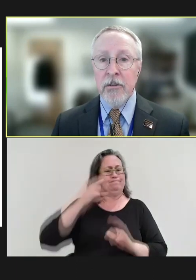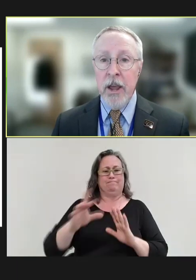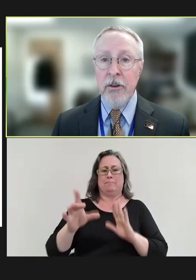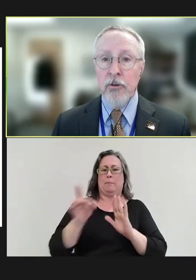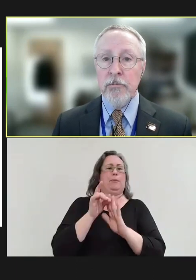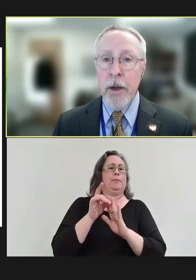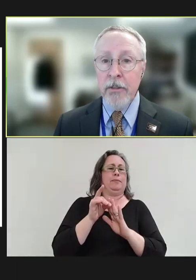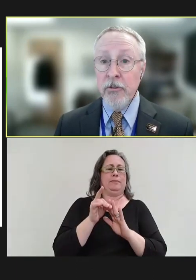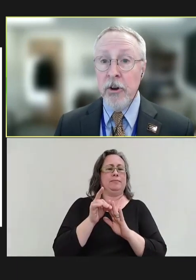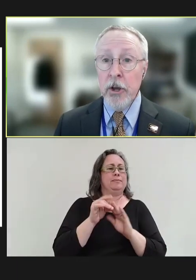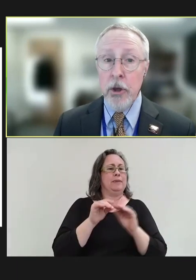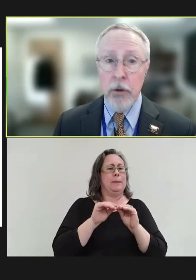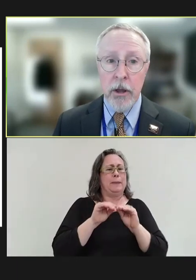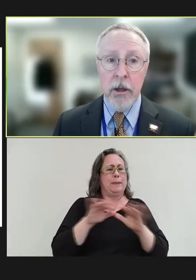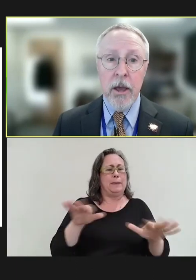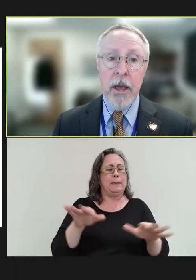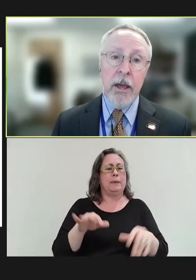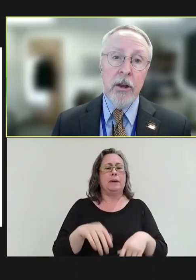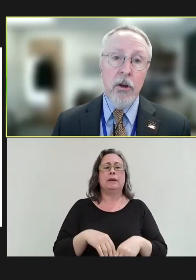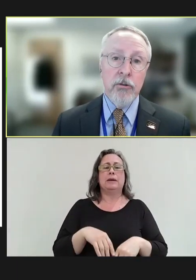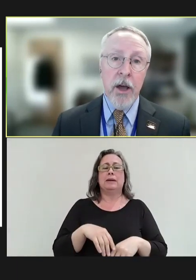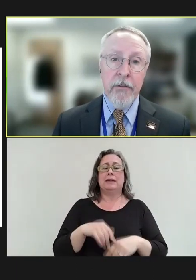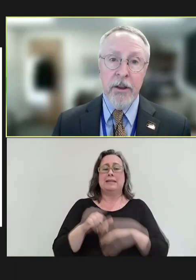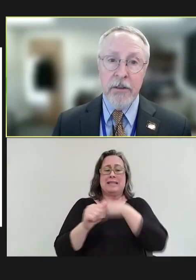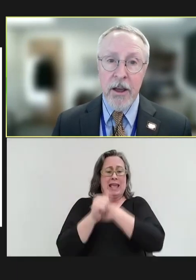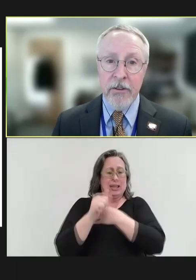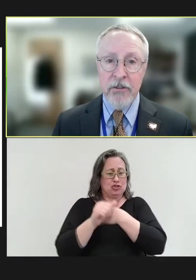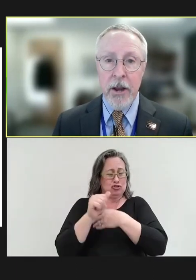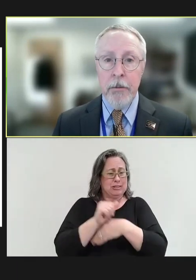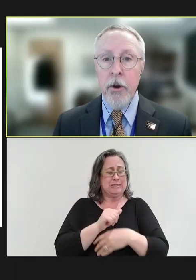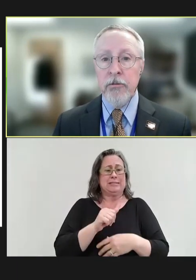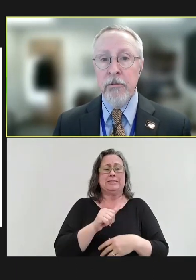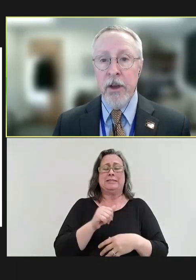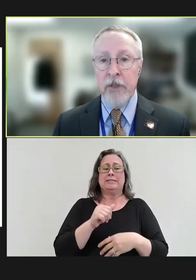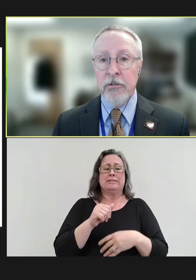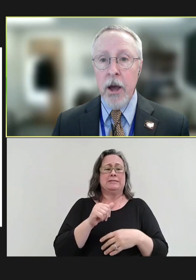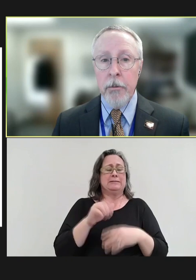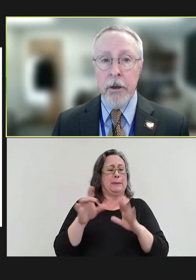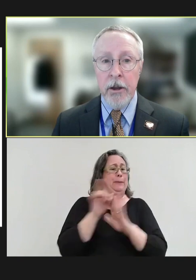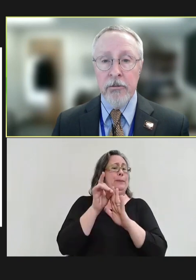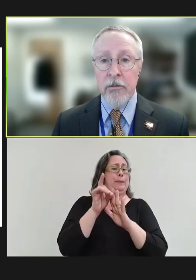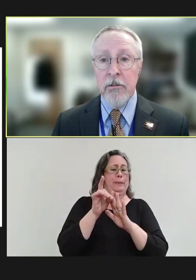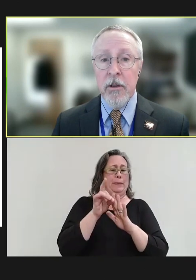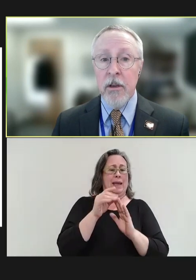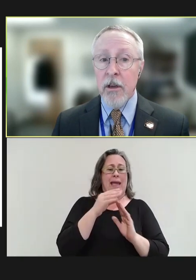dangerous pathogen acutely and can also have devastating post-infectious complications,